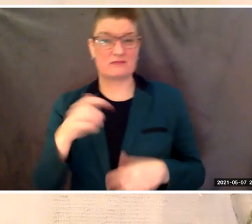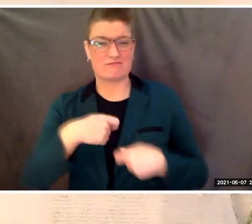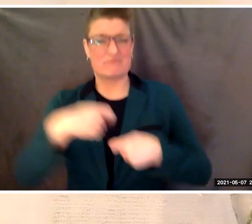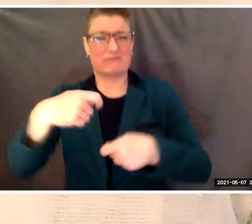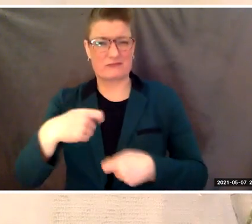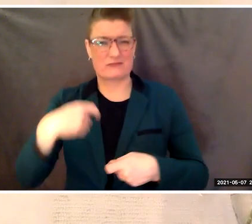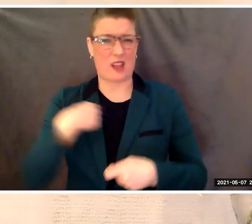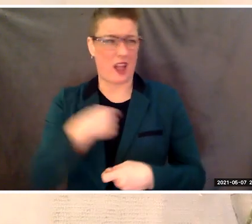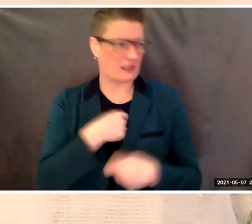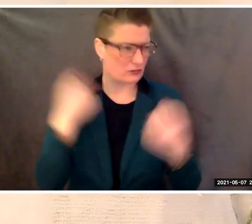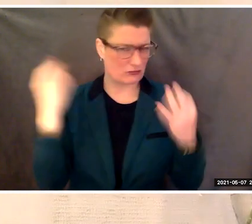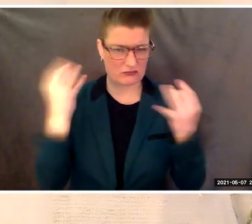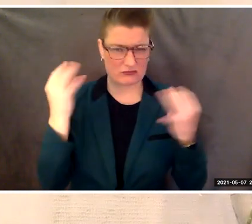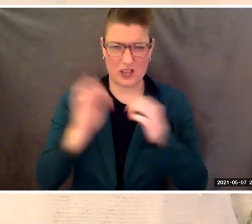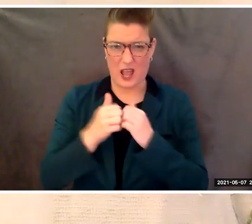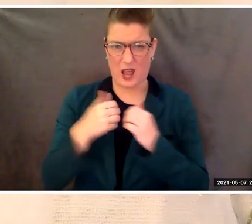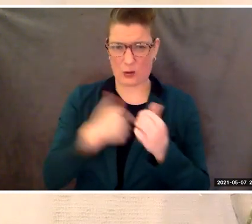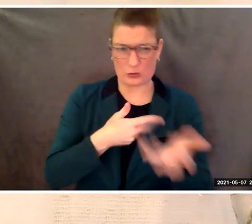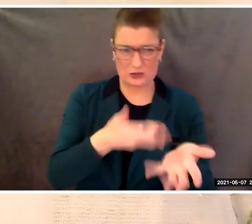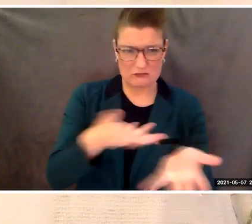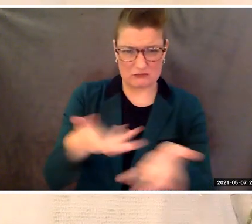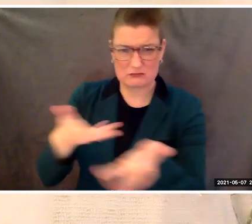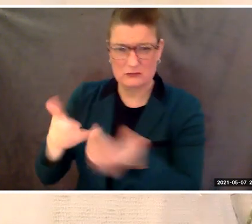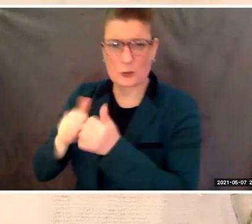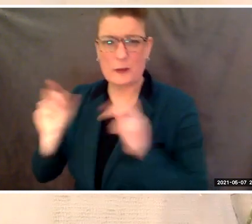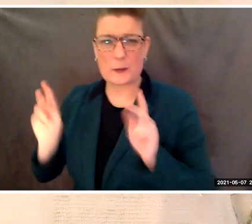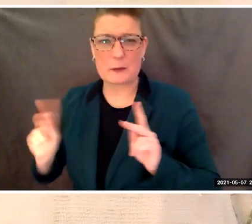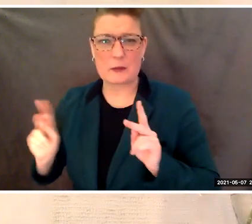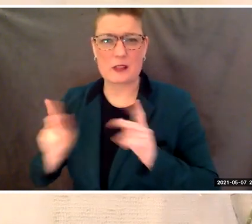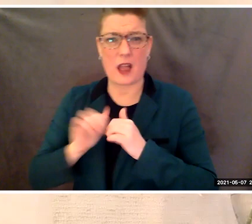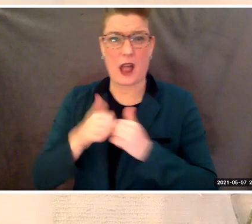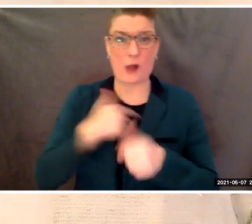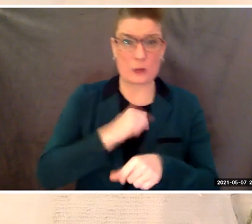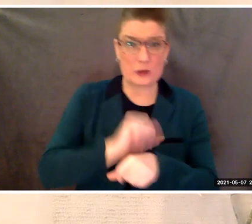with others, how we work, how we go to school,